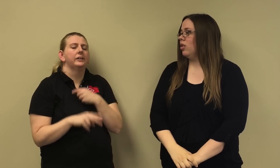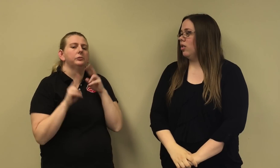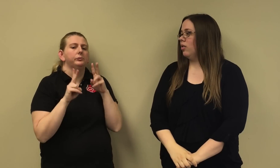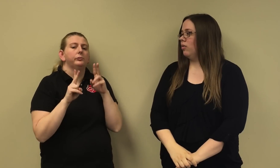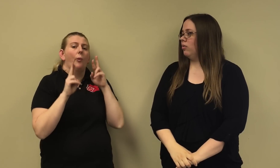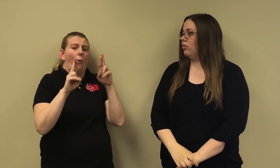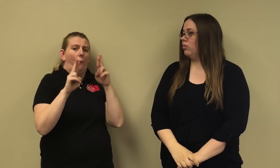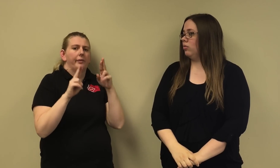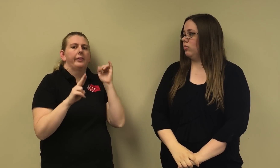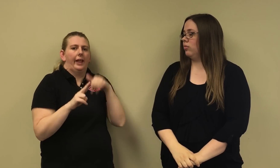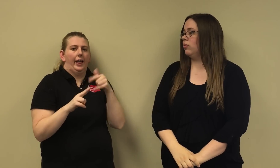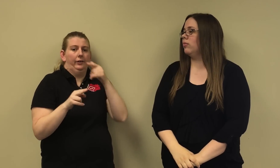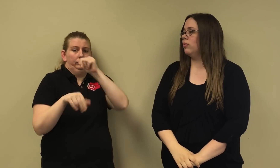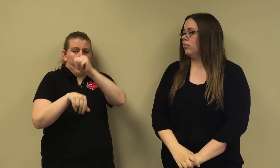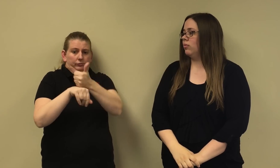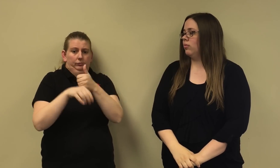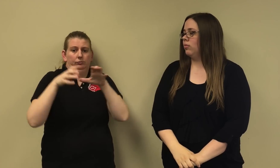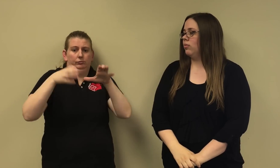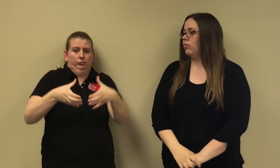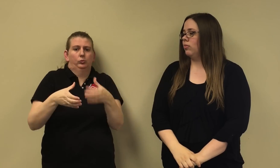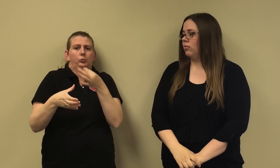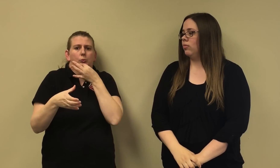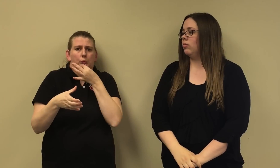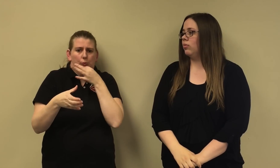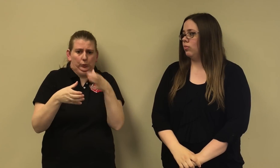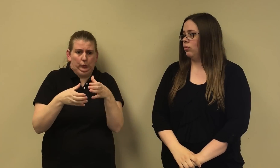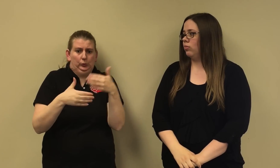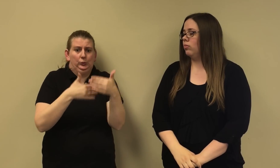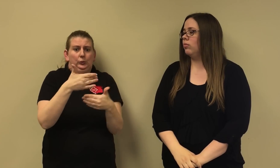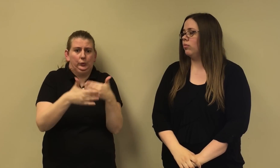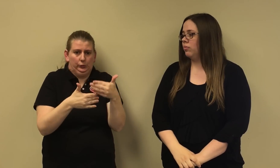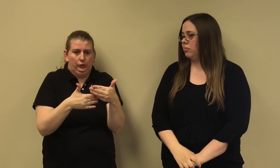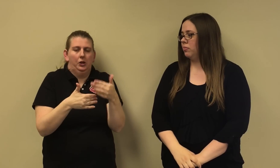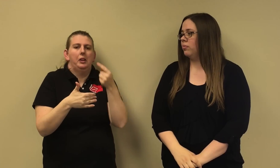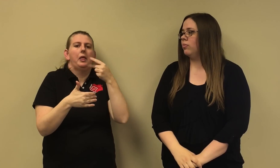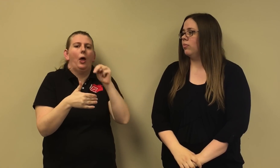Perfect, Christina! We hope to get the group fully set and running soon.